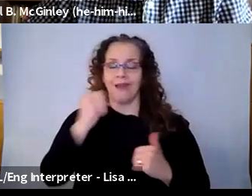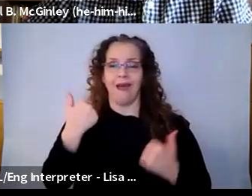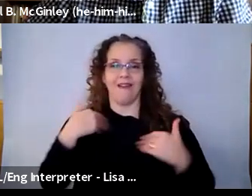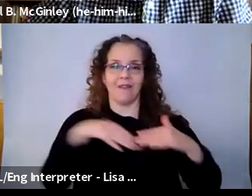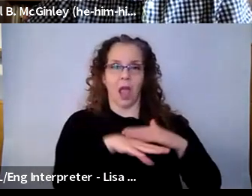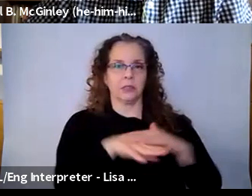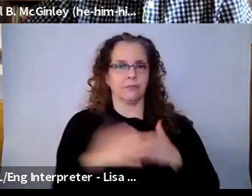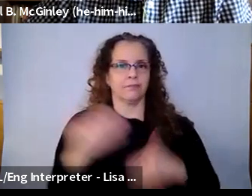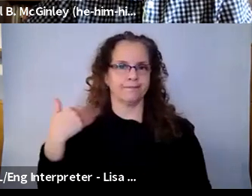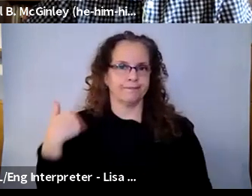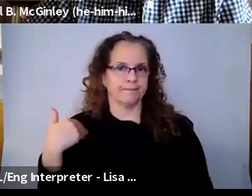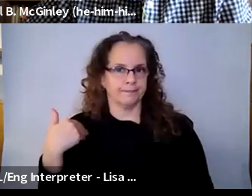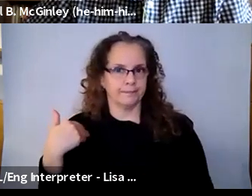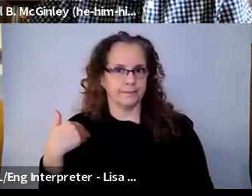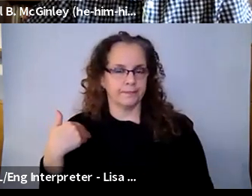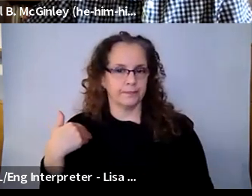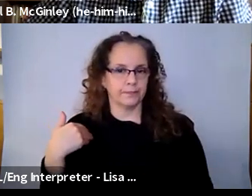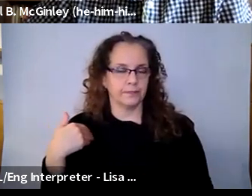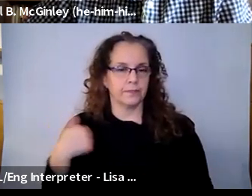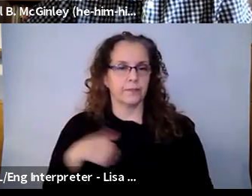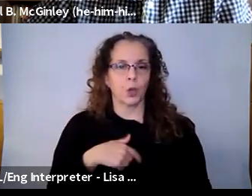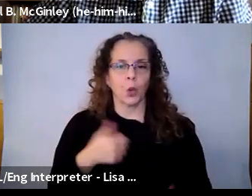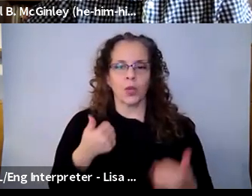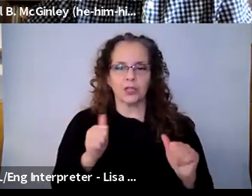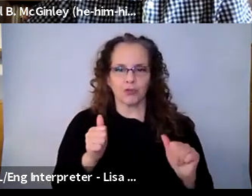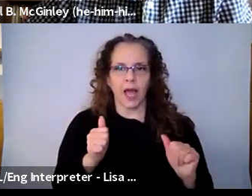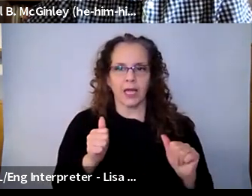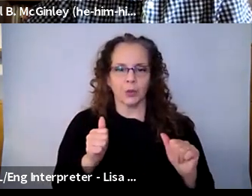course, not pay attention to the quality, of course, of the